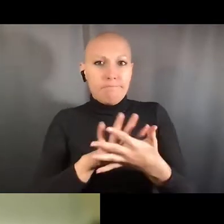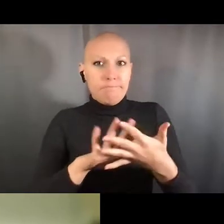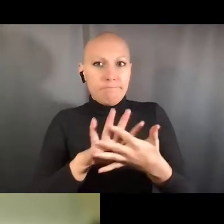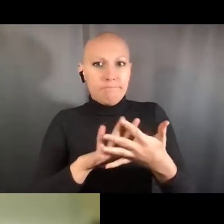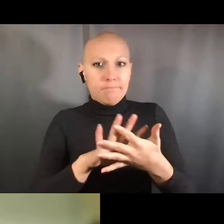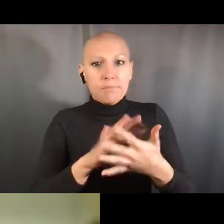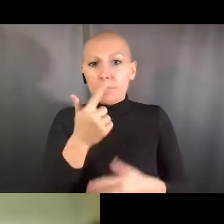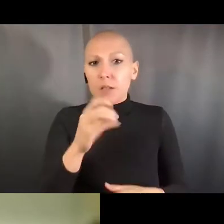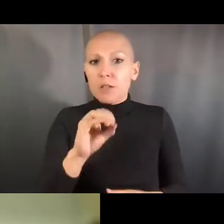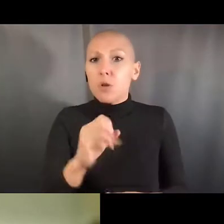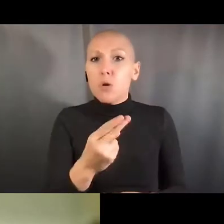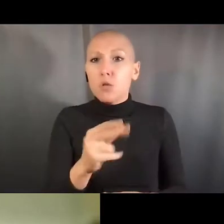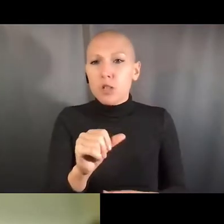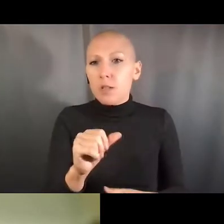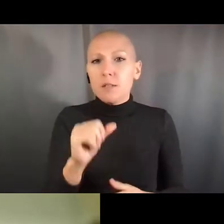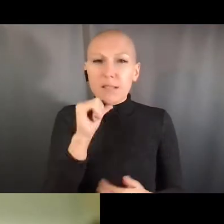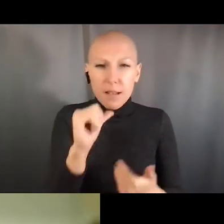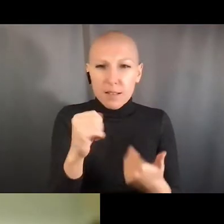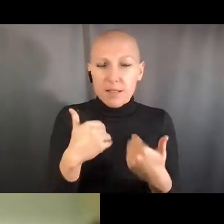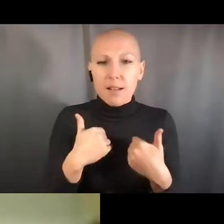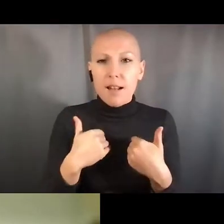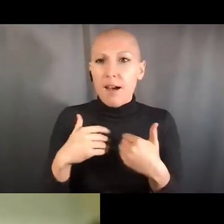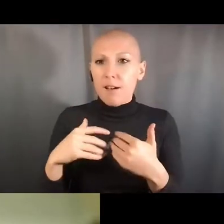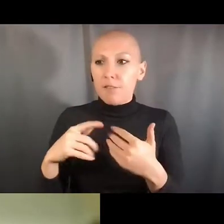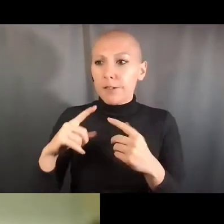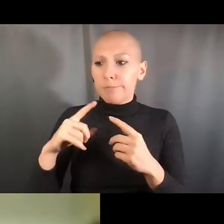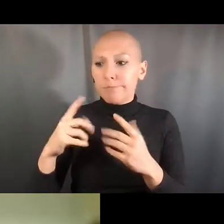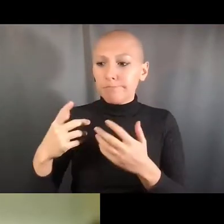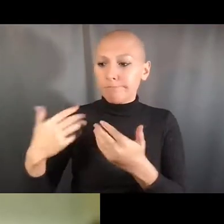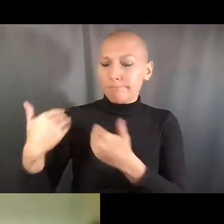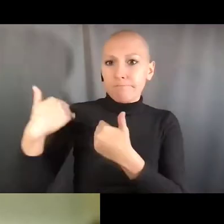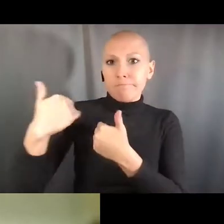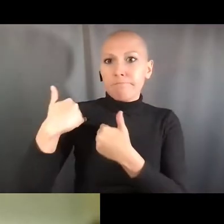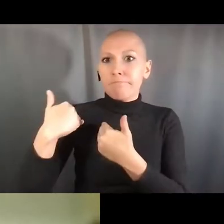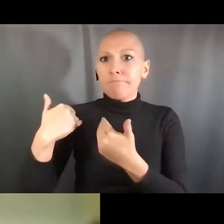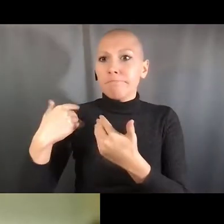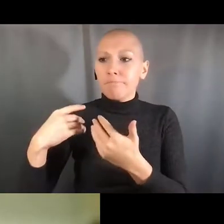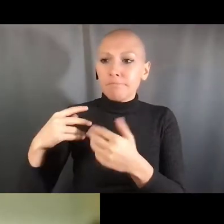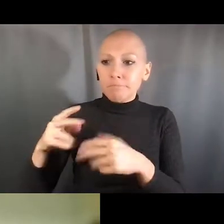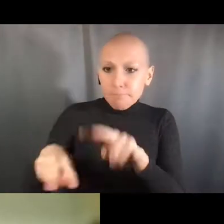are neither flame resistant nor solvent and chemical resistant.